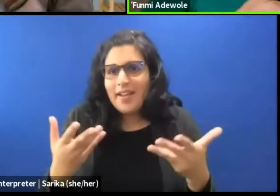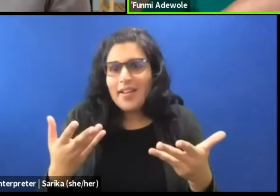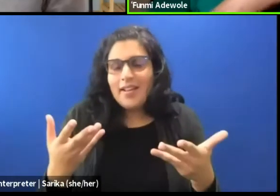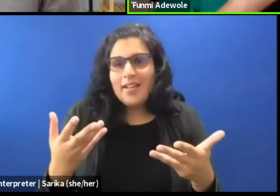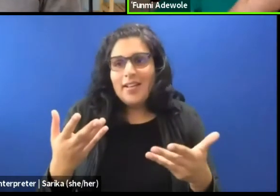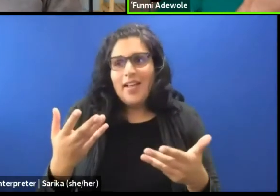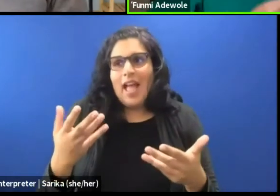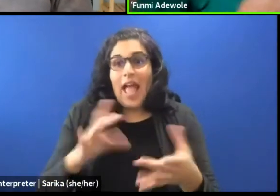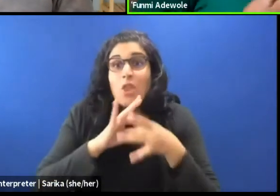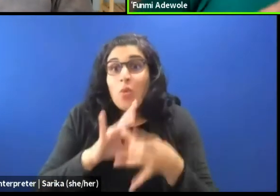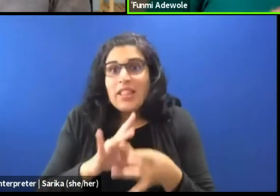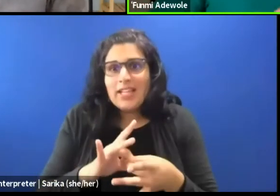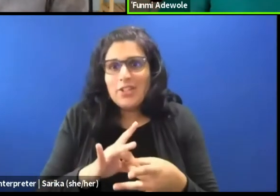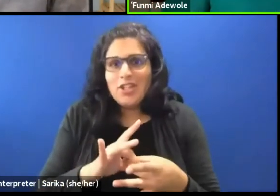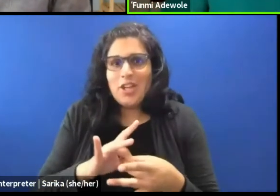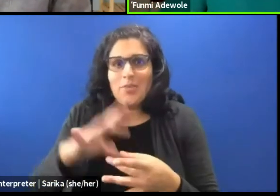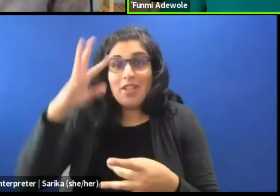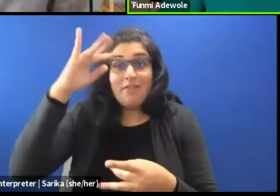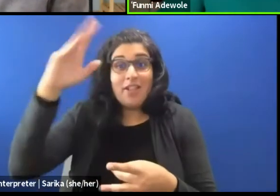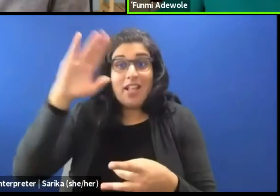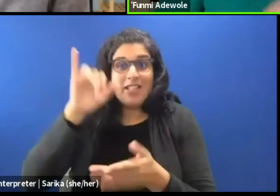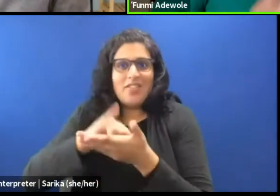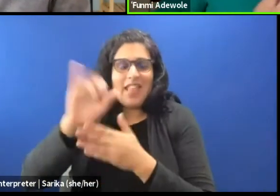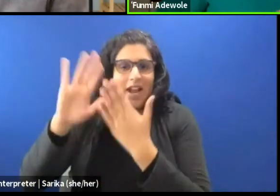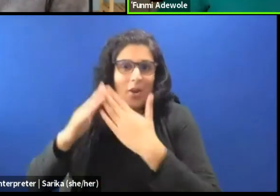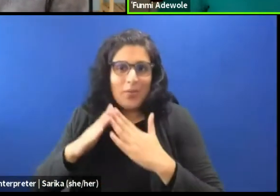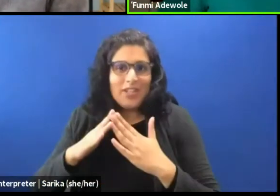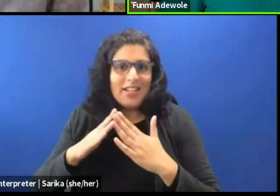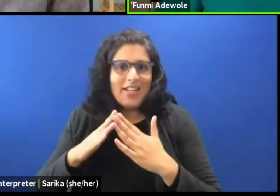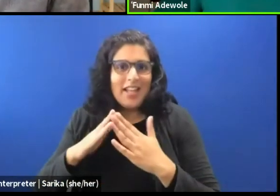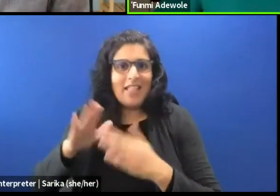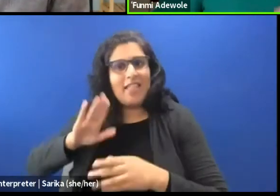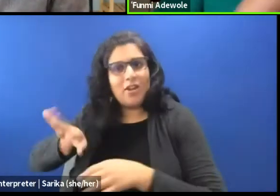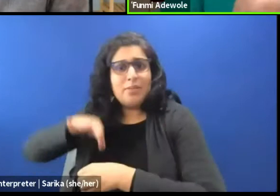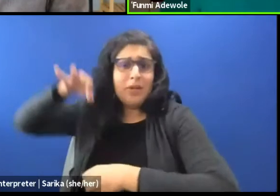to the philosophies of that community, the spirituality of the community